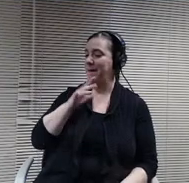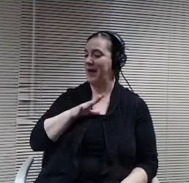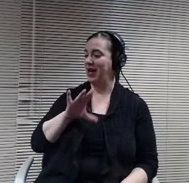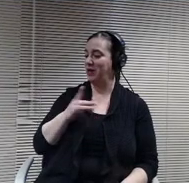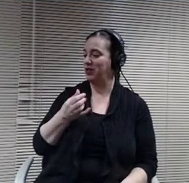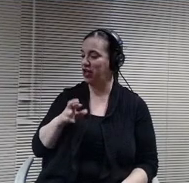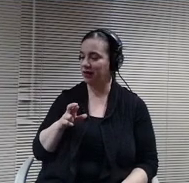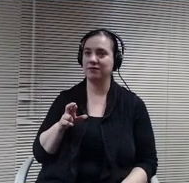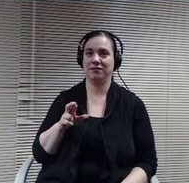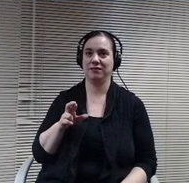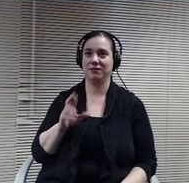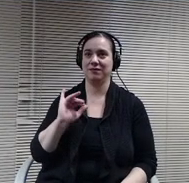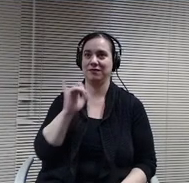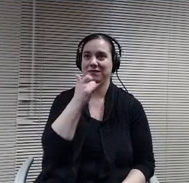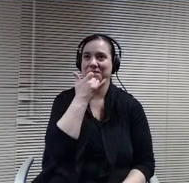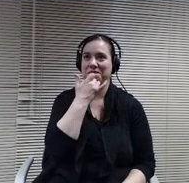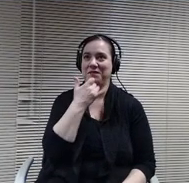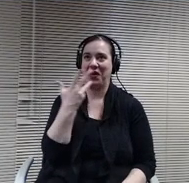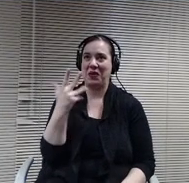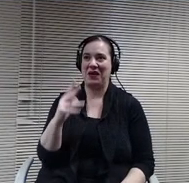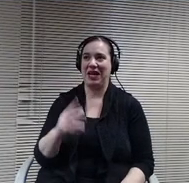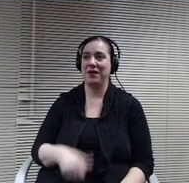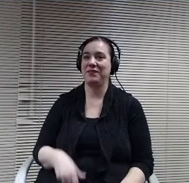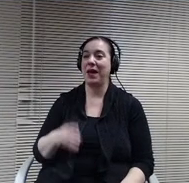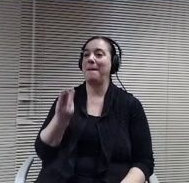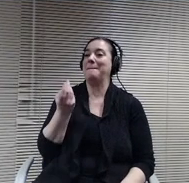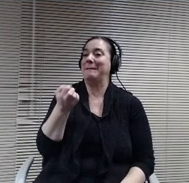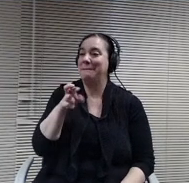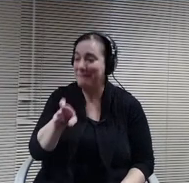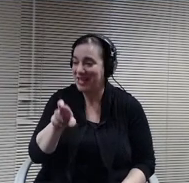Mr Chair yes, so I haven't been used to that for a while.